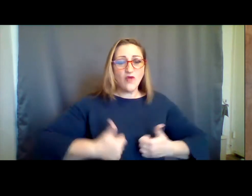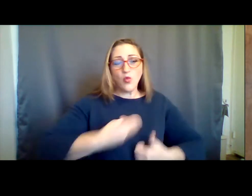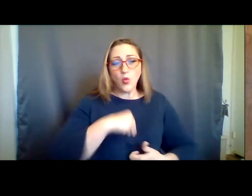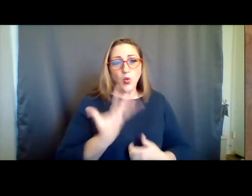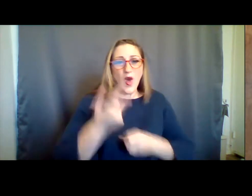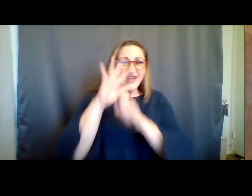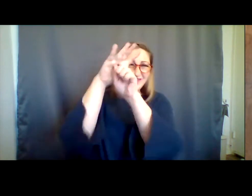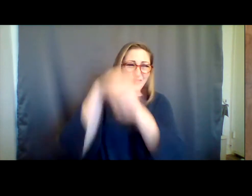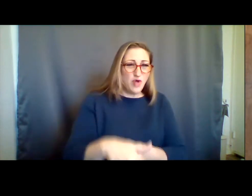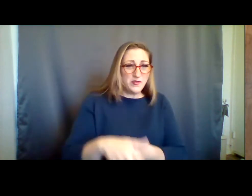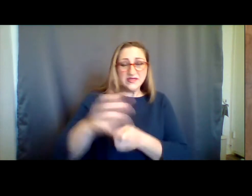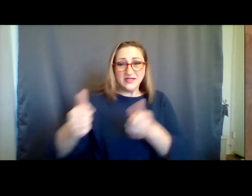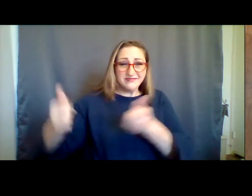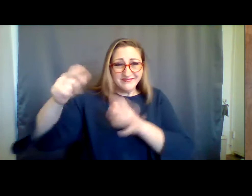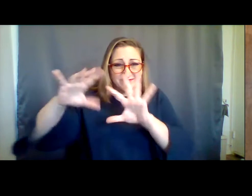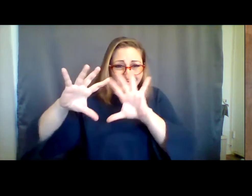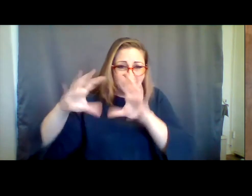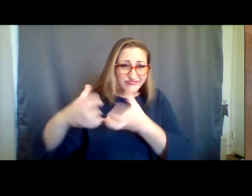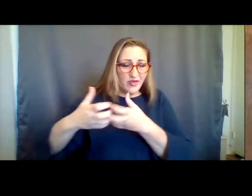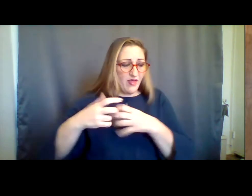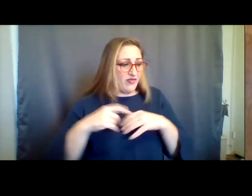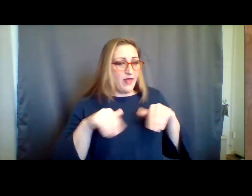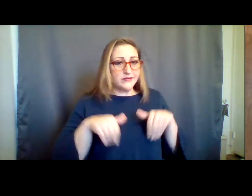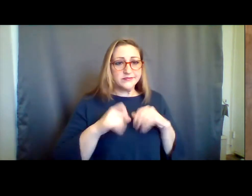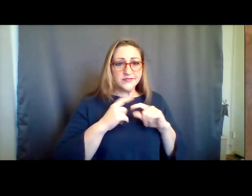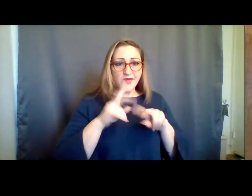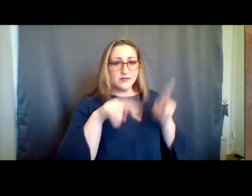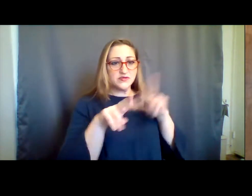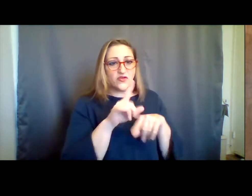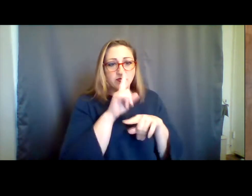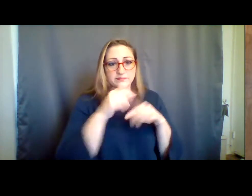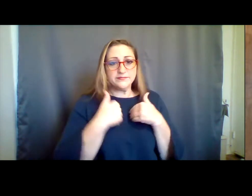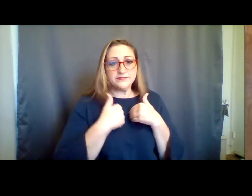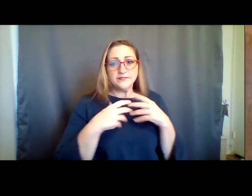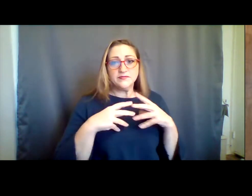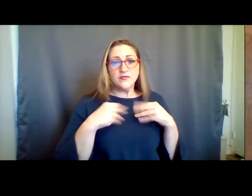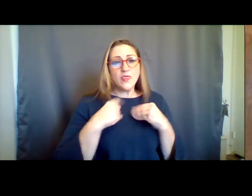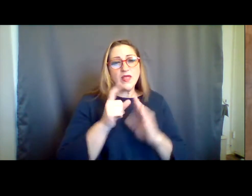have actively participated in or stood by and observed in silence. Please take another moment with me